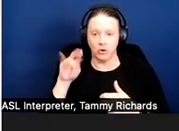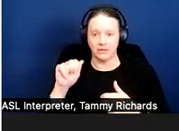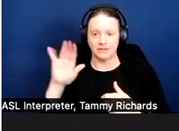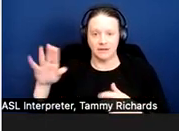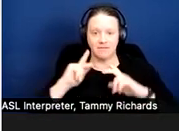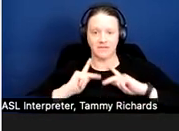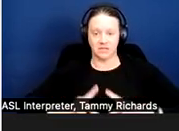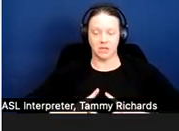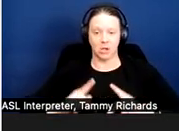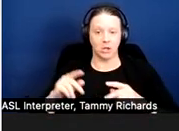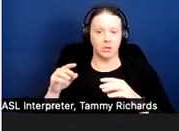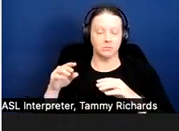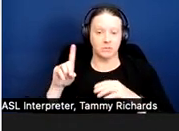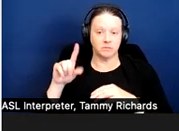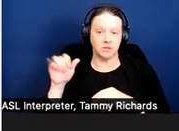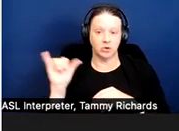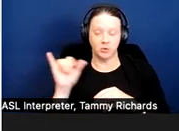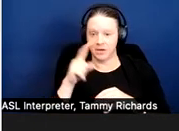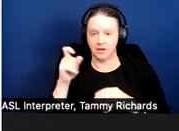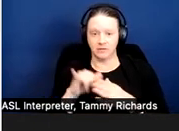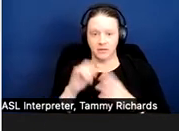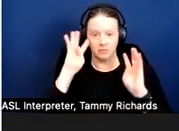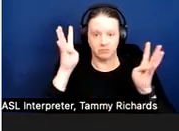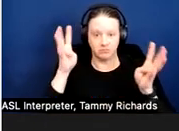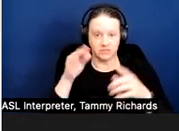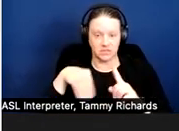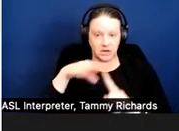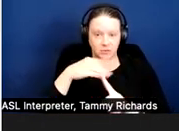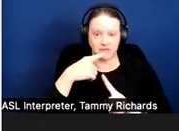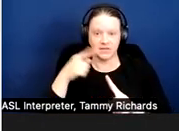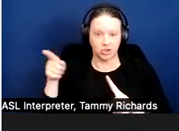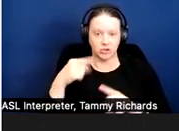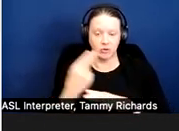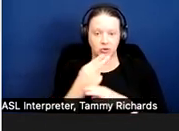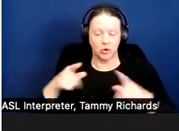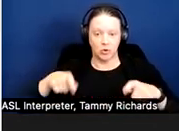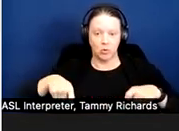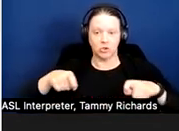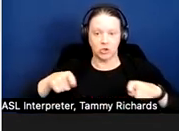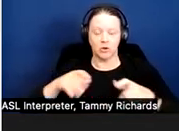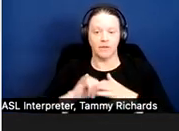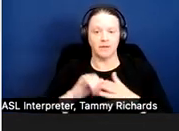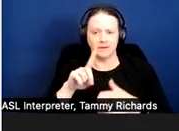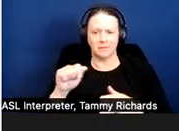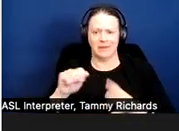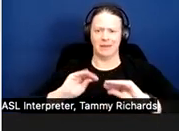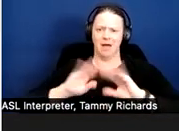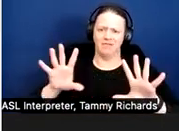disability. The hypo noted she was someone who also uses a wheelchair and that's a disability, which is obvious.